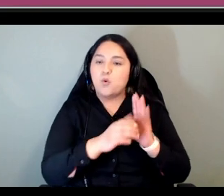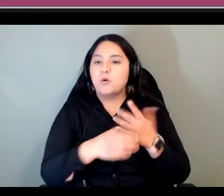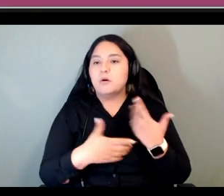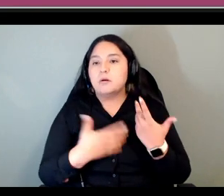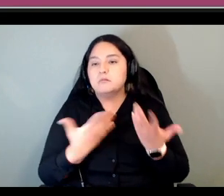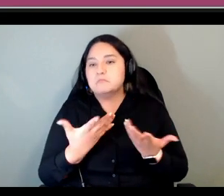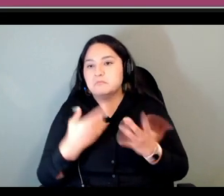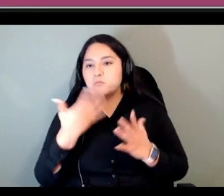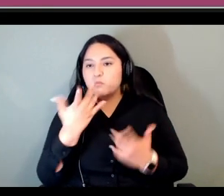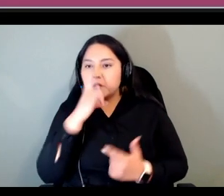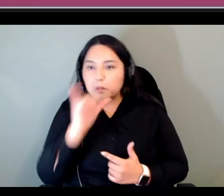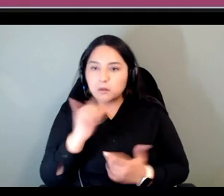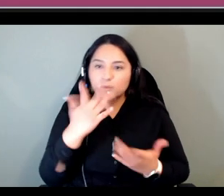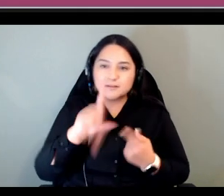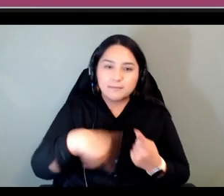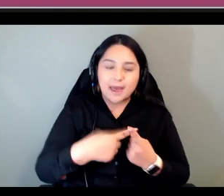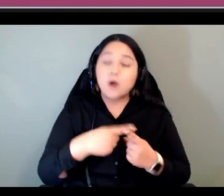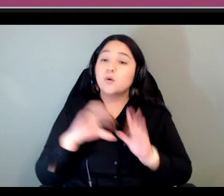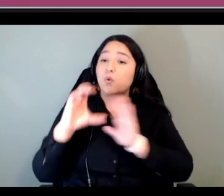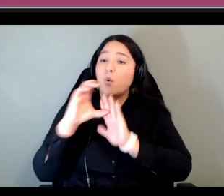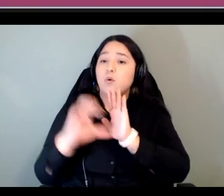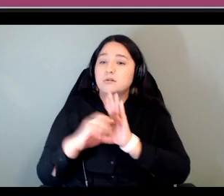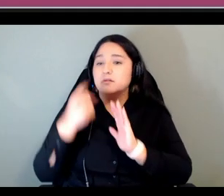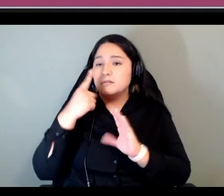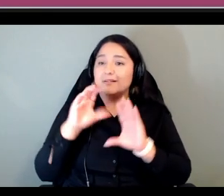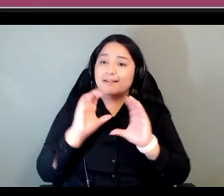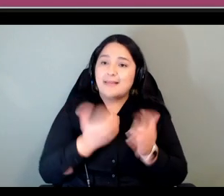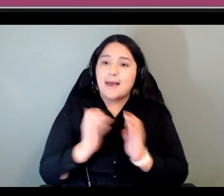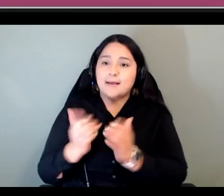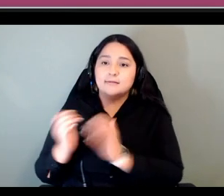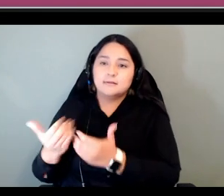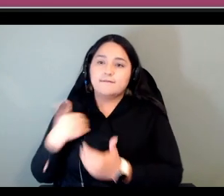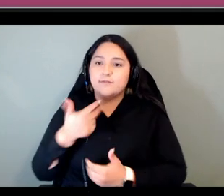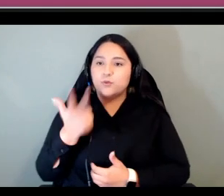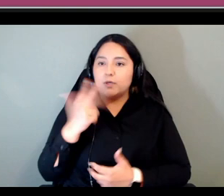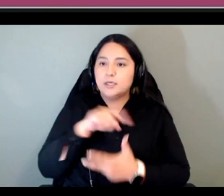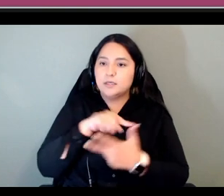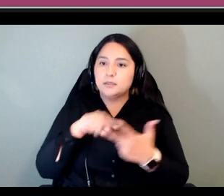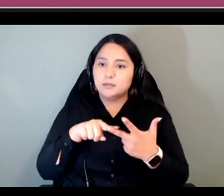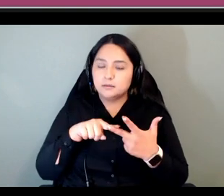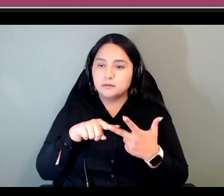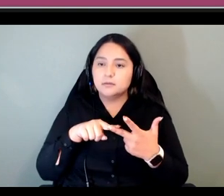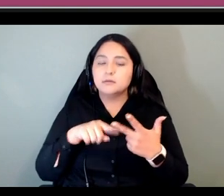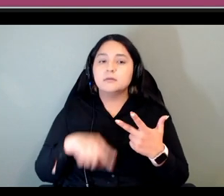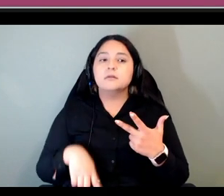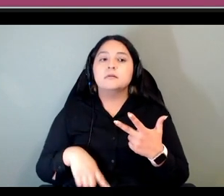so we're saying courses here because there actually are three um so we didn't intend